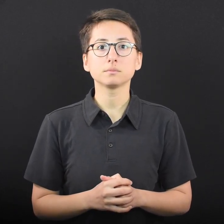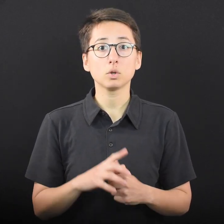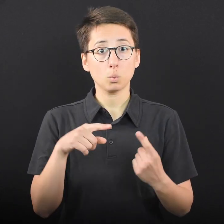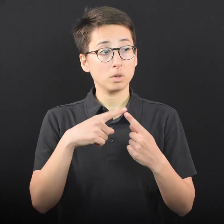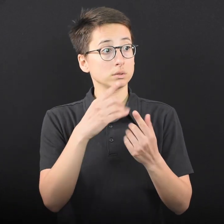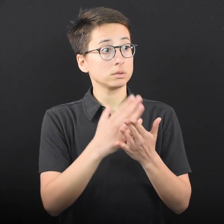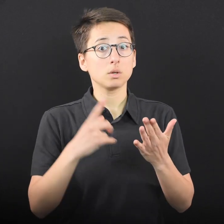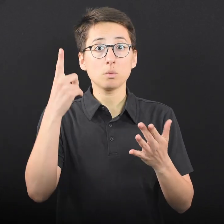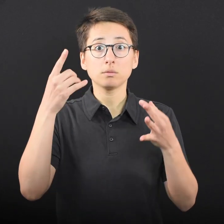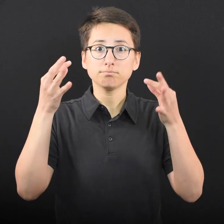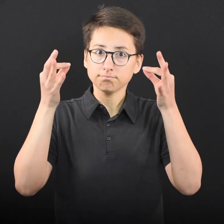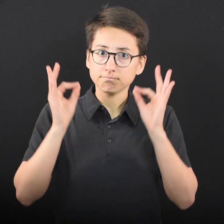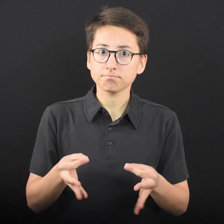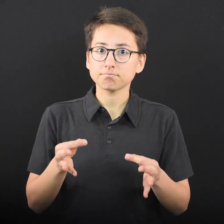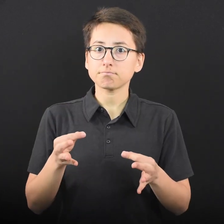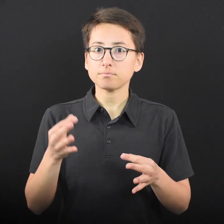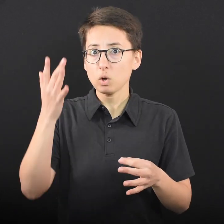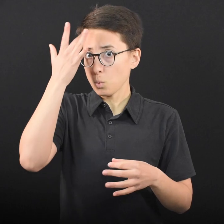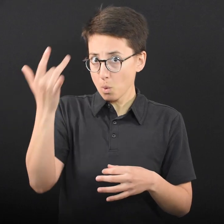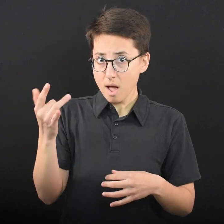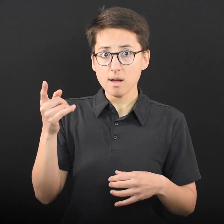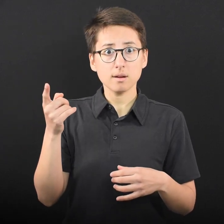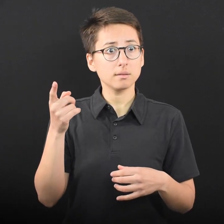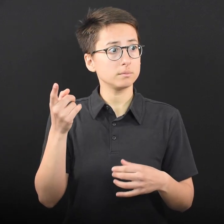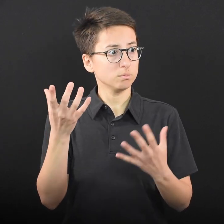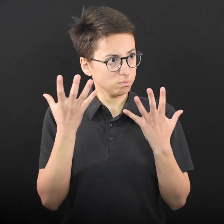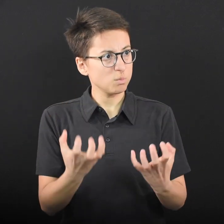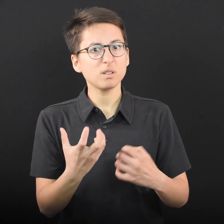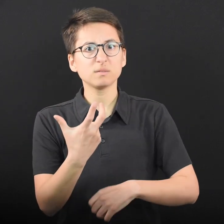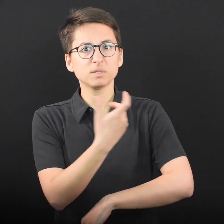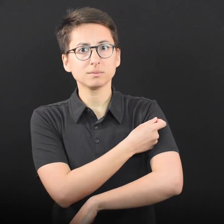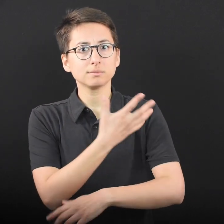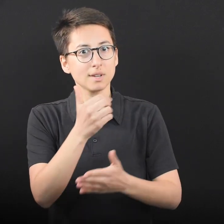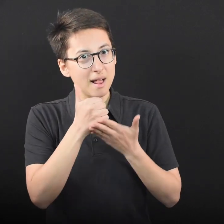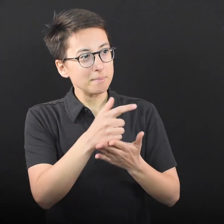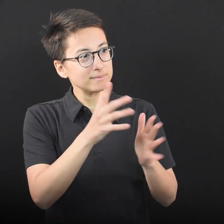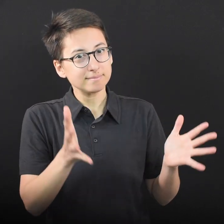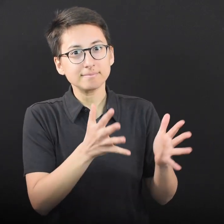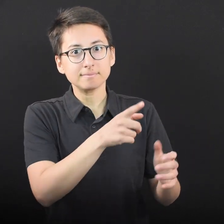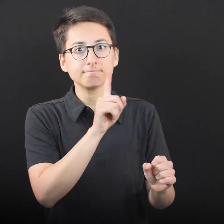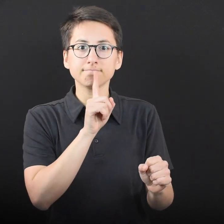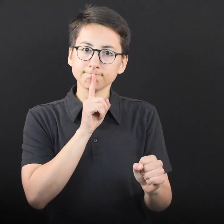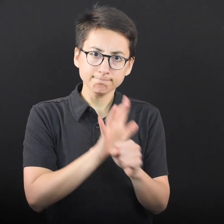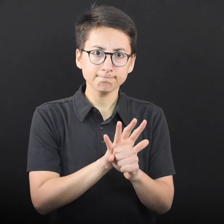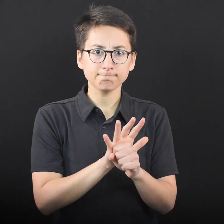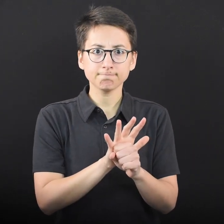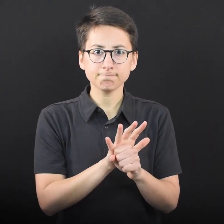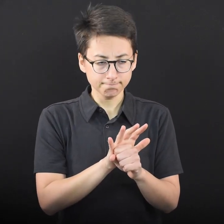Once someone decides on their “why,” help them make a commitment to get vaccinated.